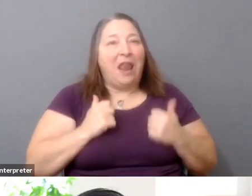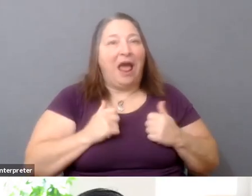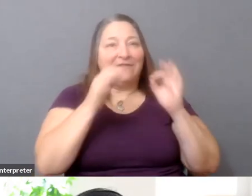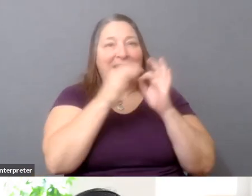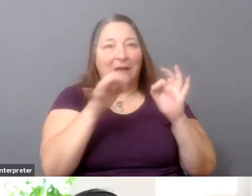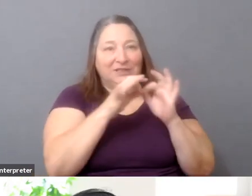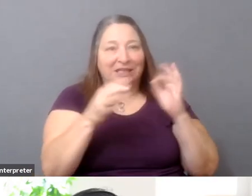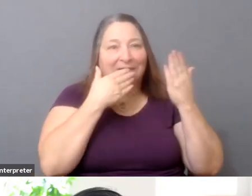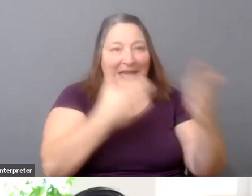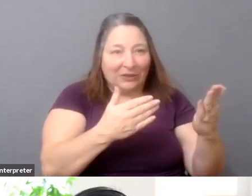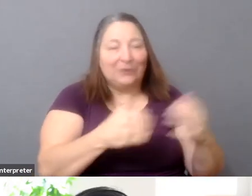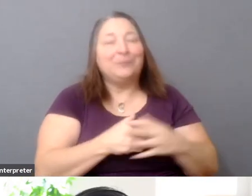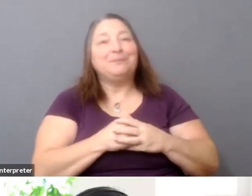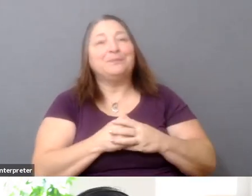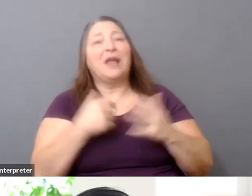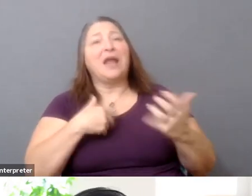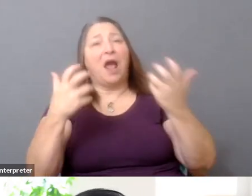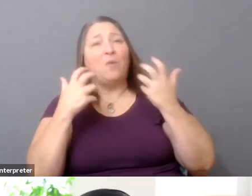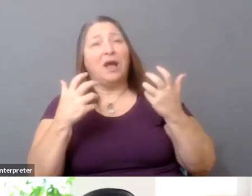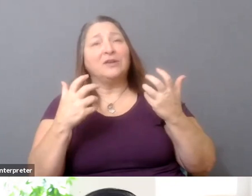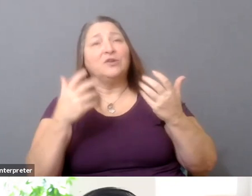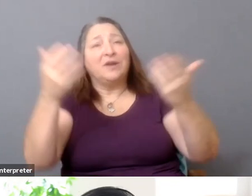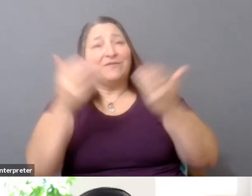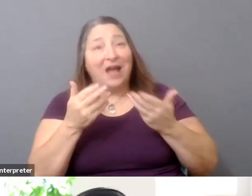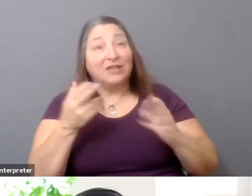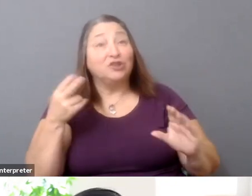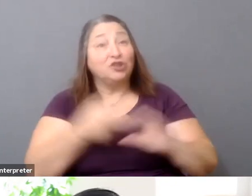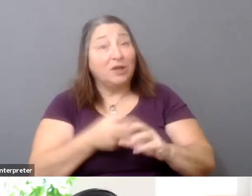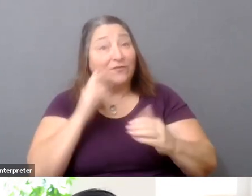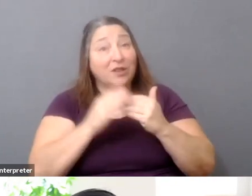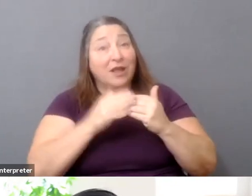And I would like to invite you to join us for the next two Getting Real Now sessions.